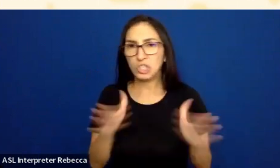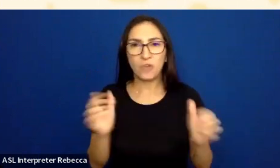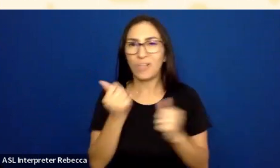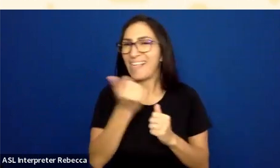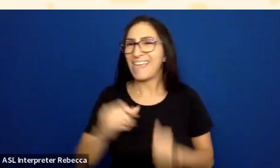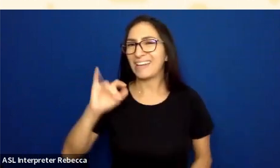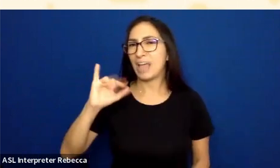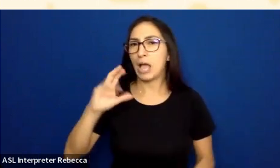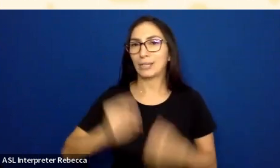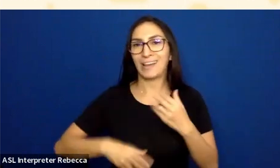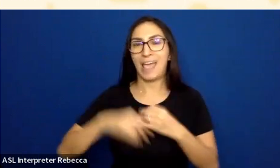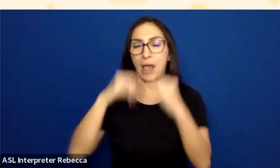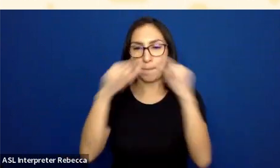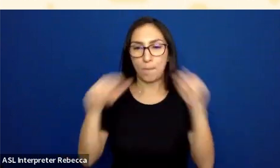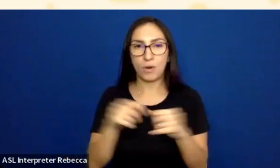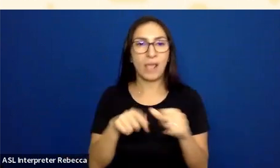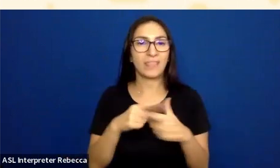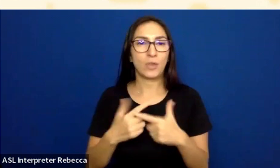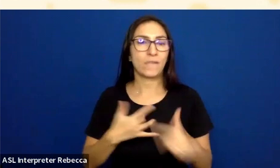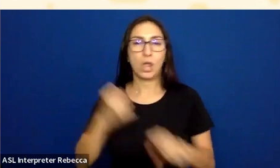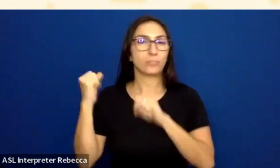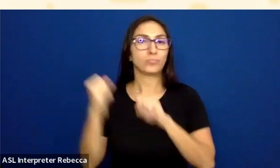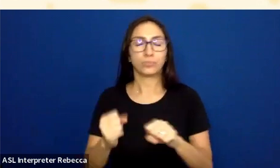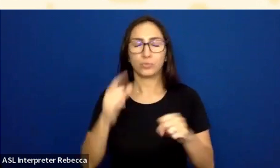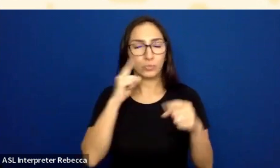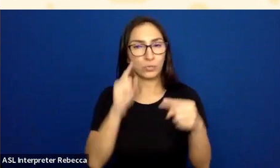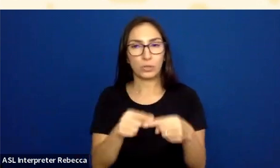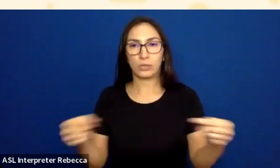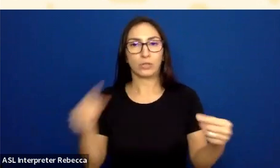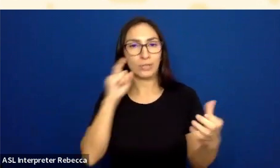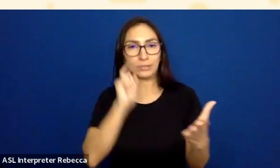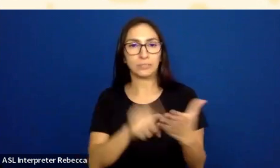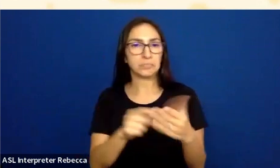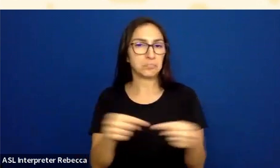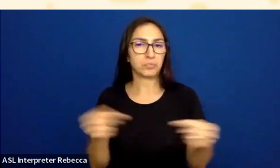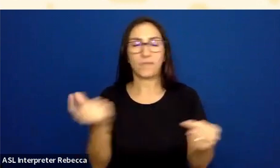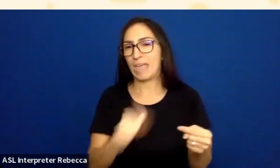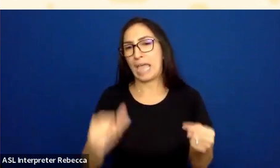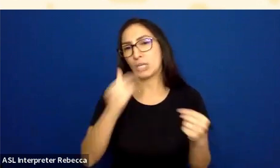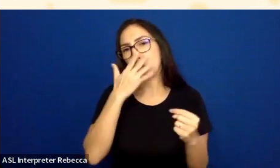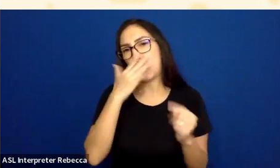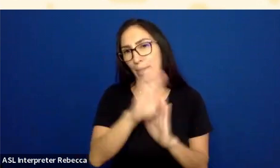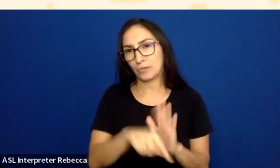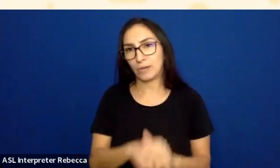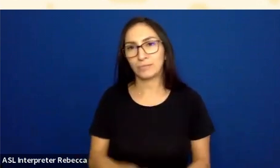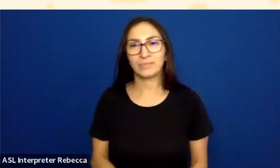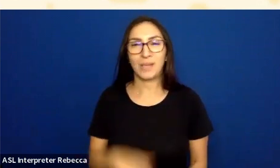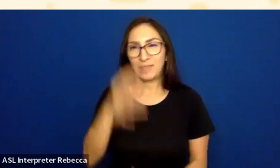then you can be confident that it will have enough contrast on any color background. OK, so we are real close. We are almost done here.